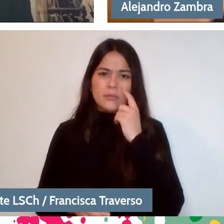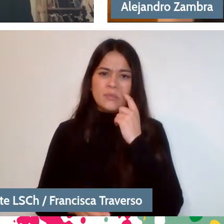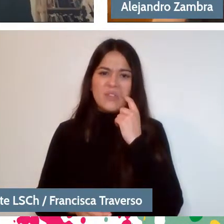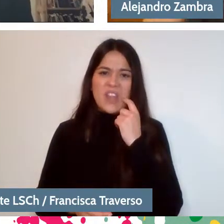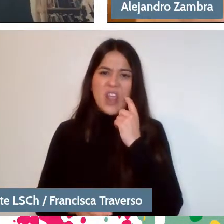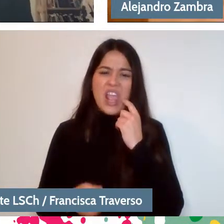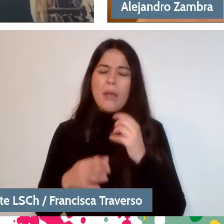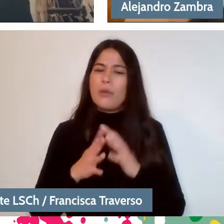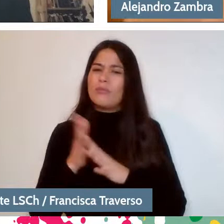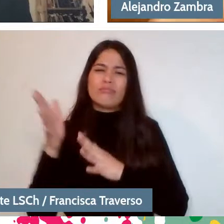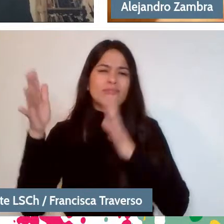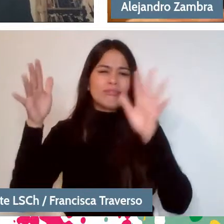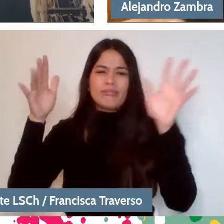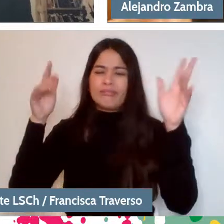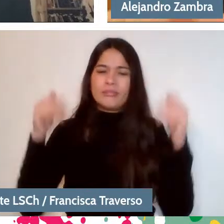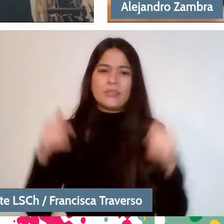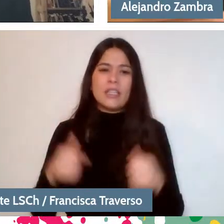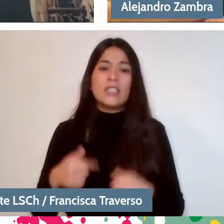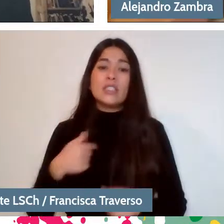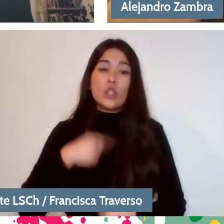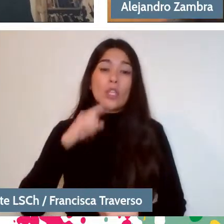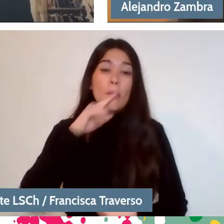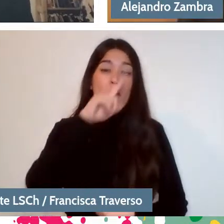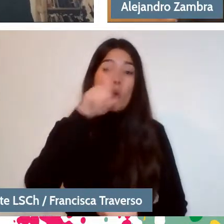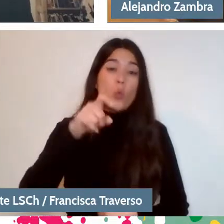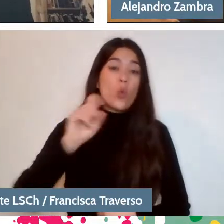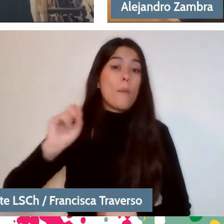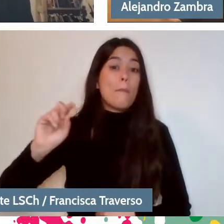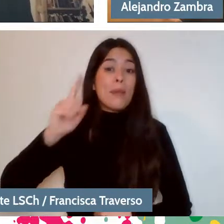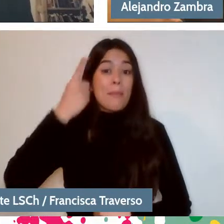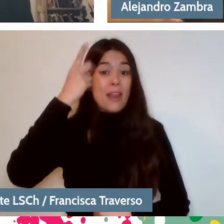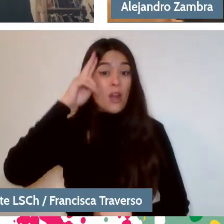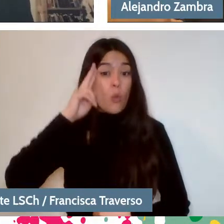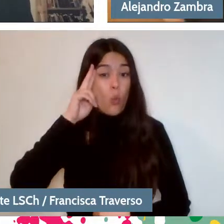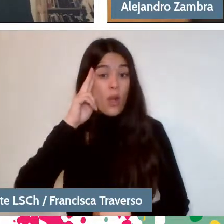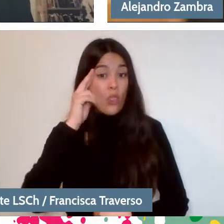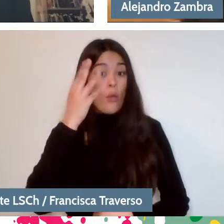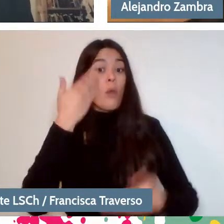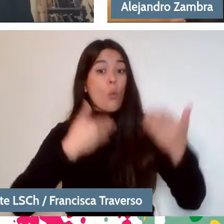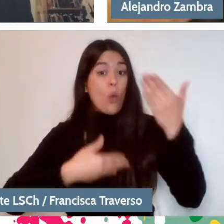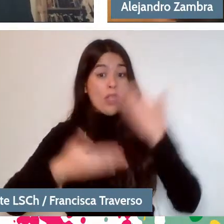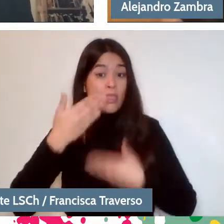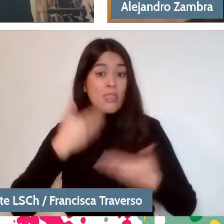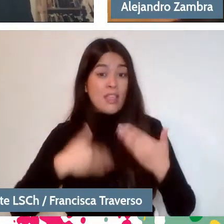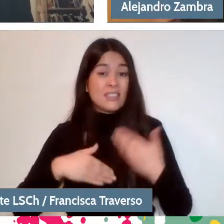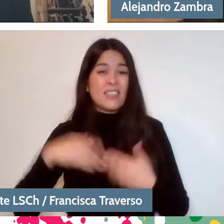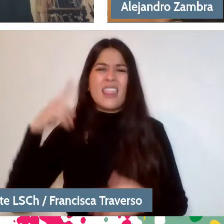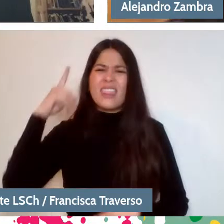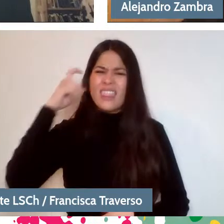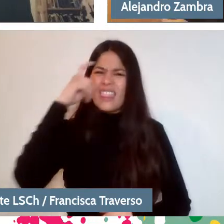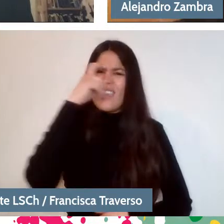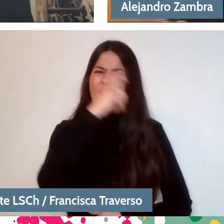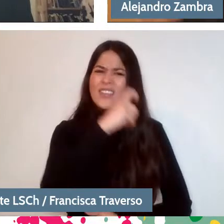but deep down, if I ask you about your first memory and you tell that story, it is very difficult for me not to remember a story of my own